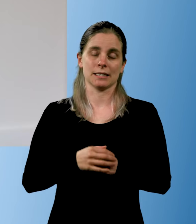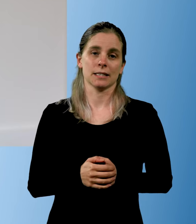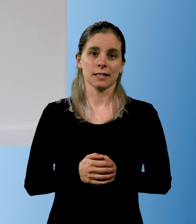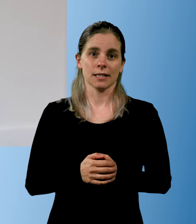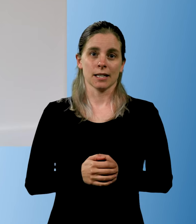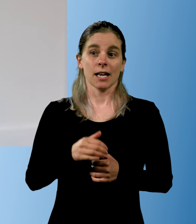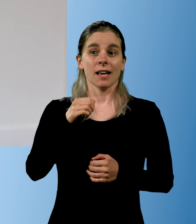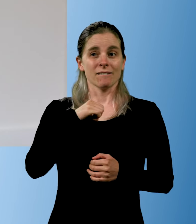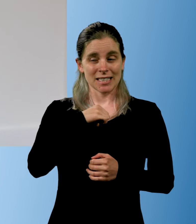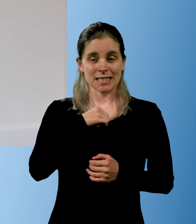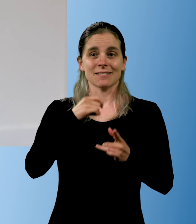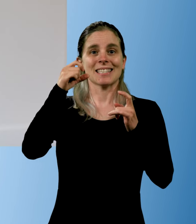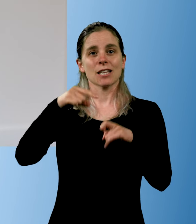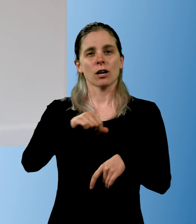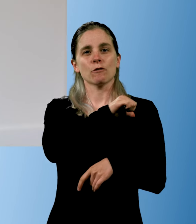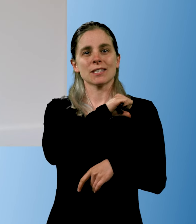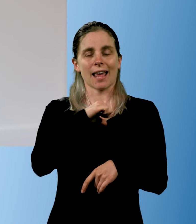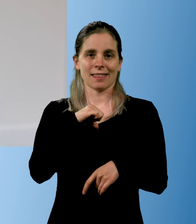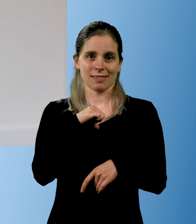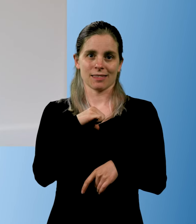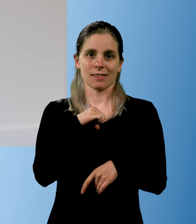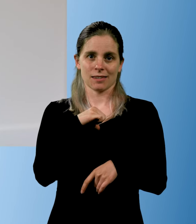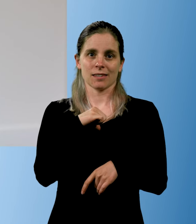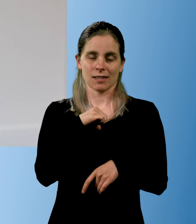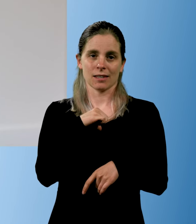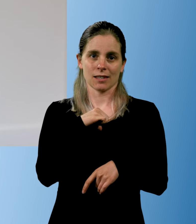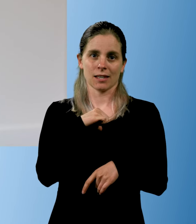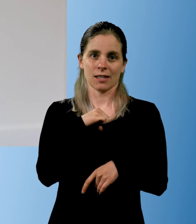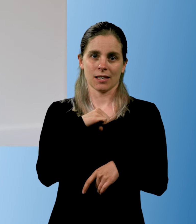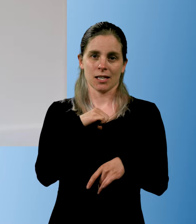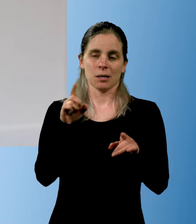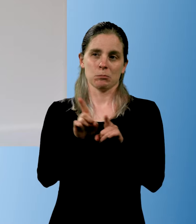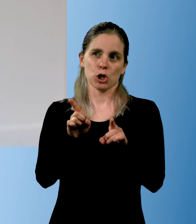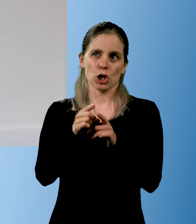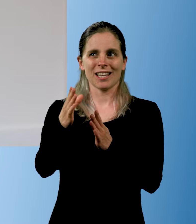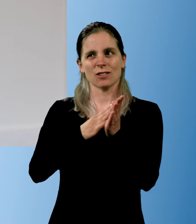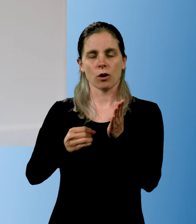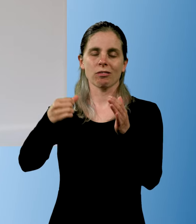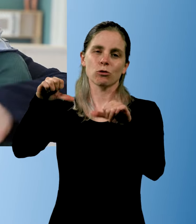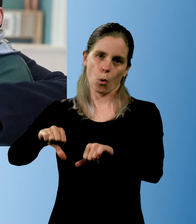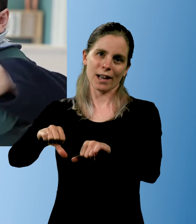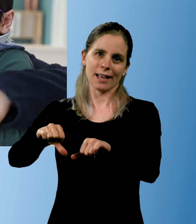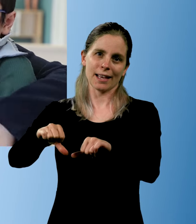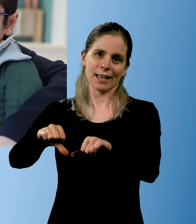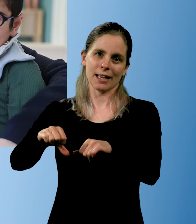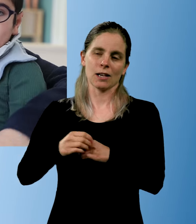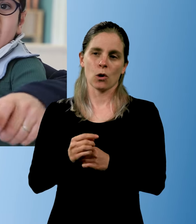We know that if we start too late, the results can be very bad.